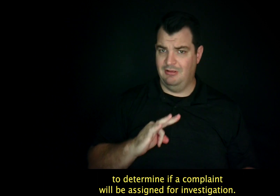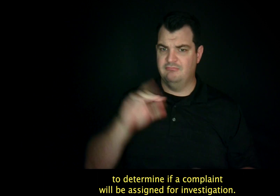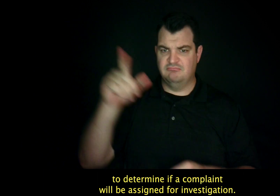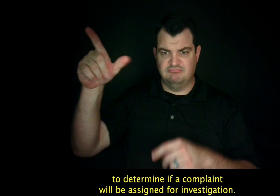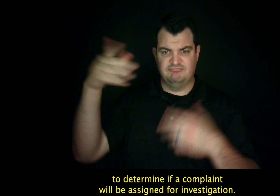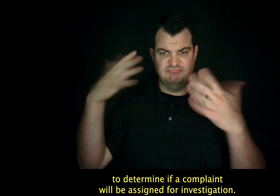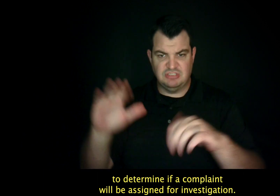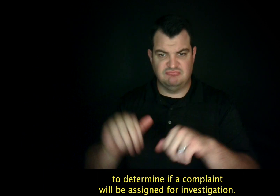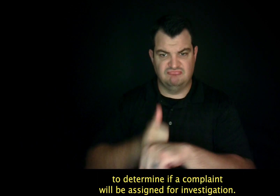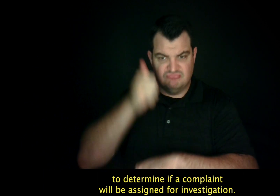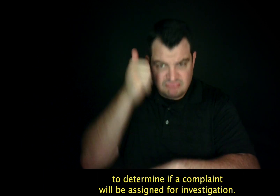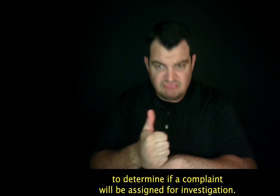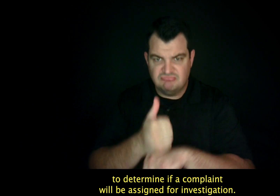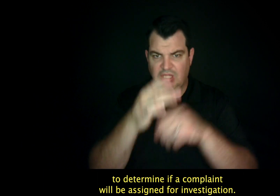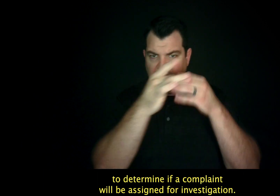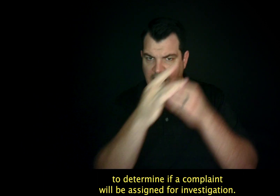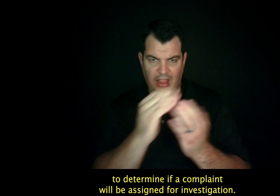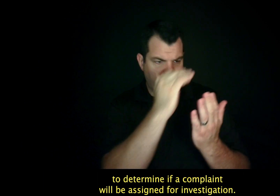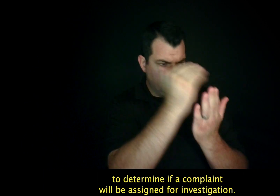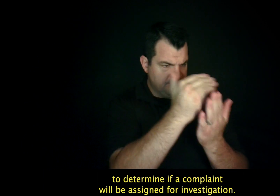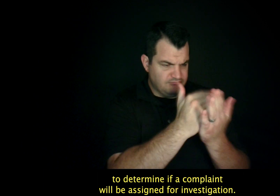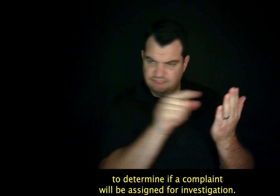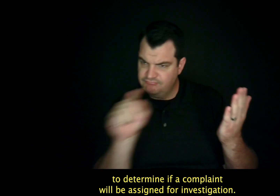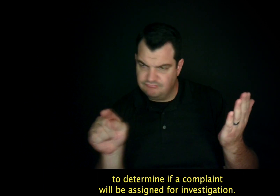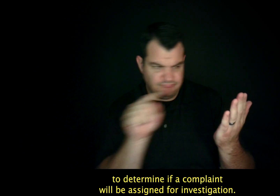to determine if a complaint will be assigned for investigation.